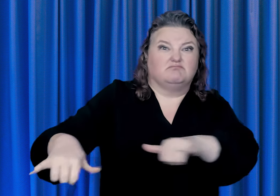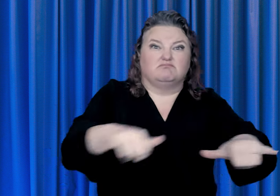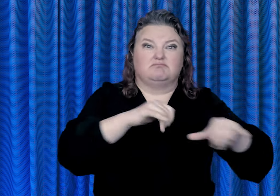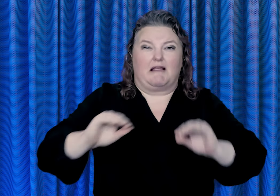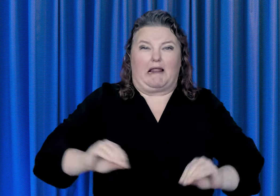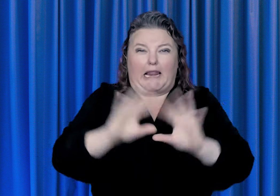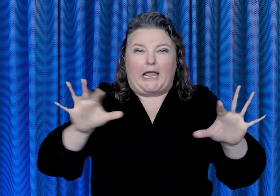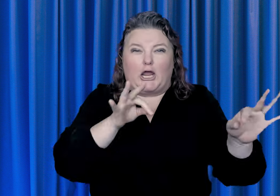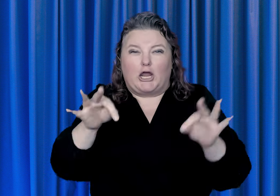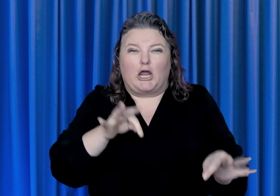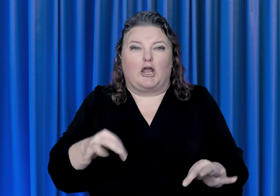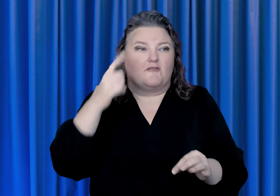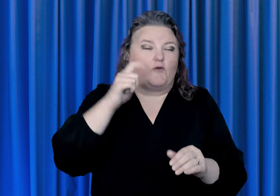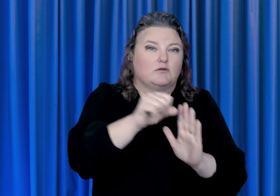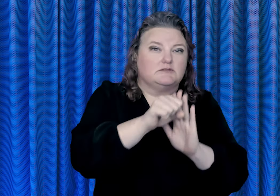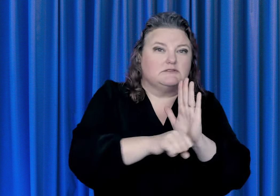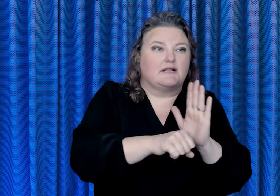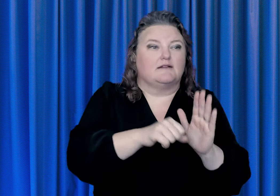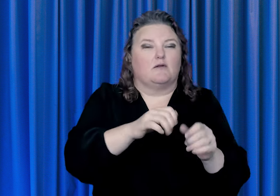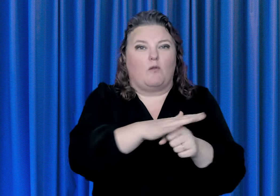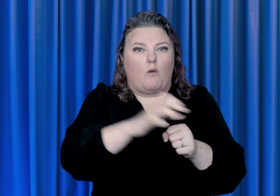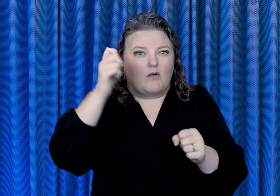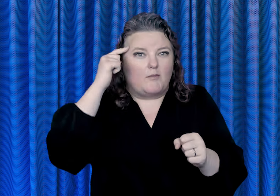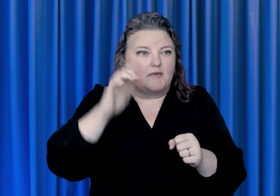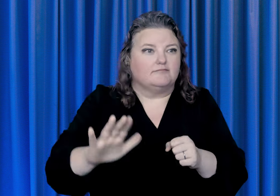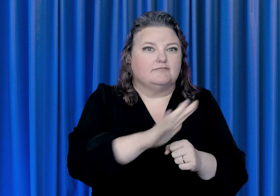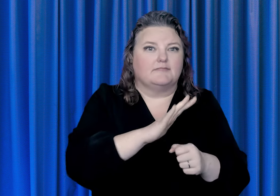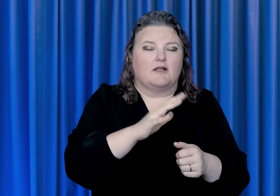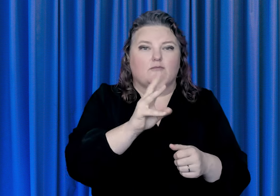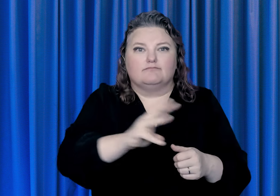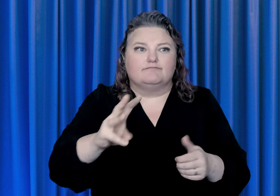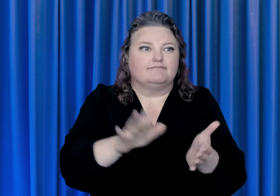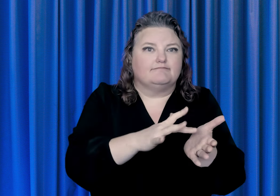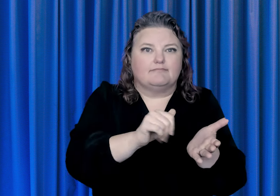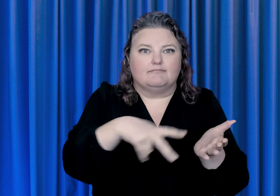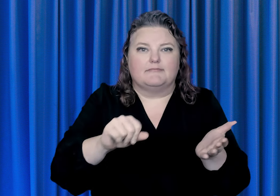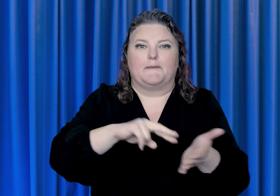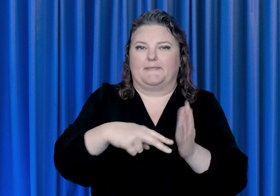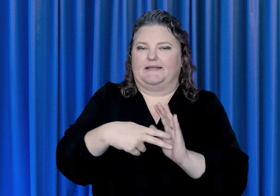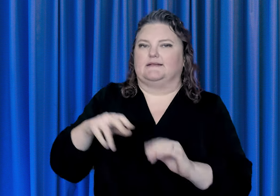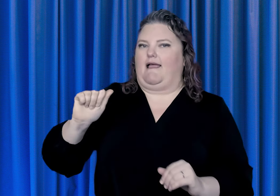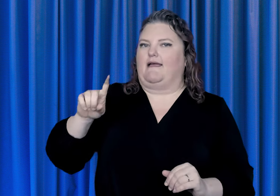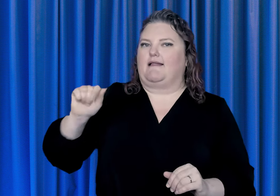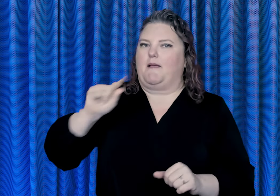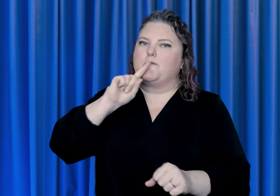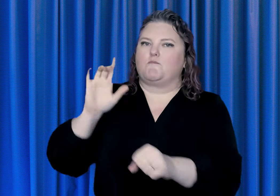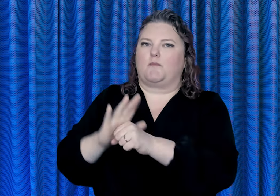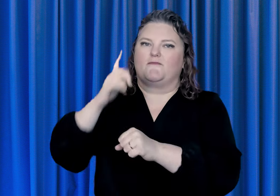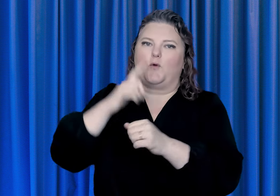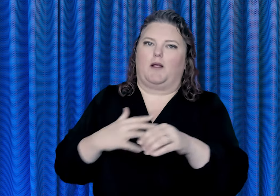and local governments’ digital content, this rule advances the ADA’s promise of equal participation